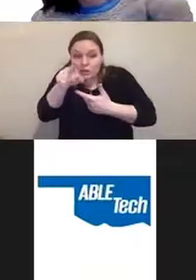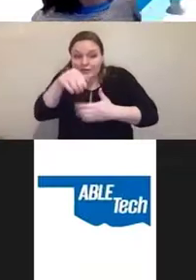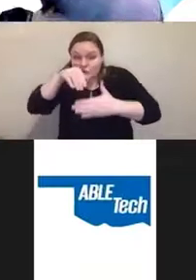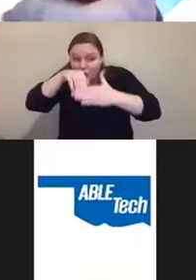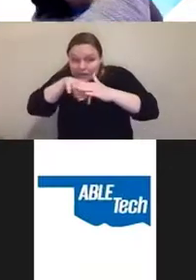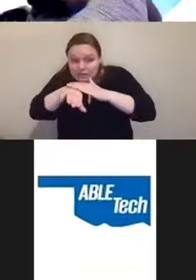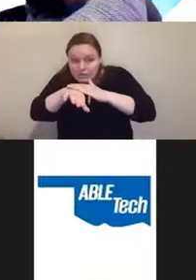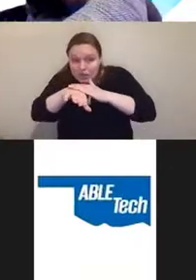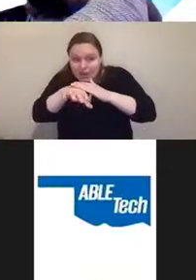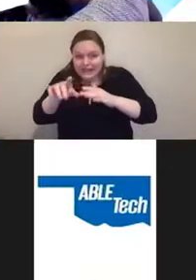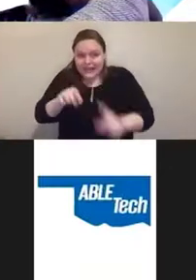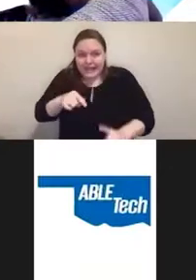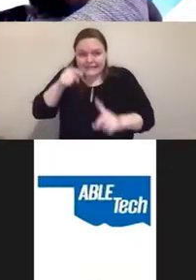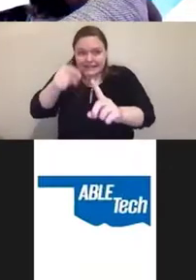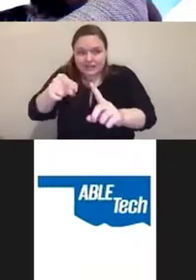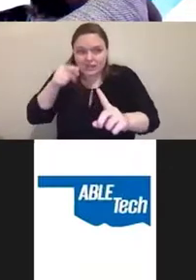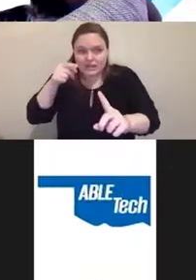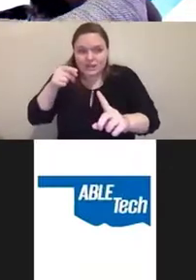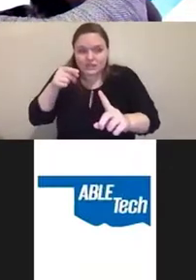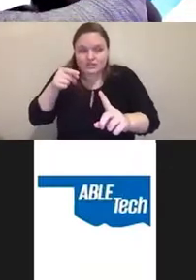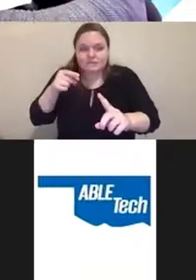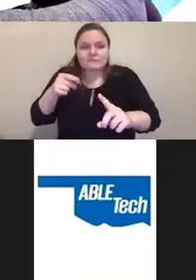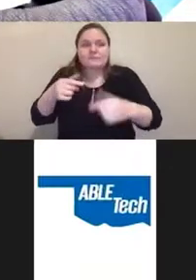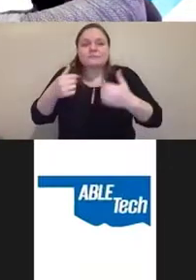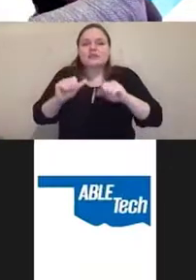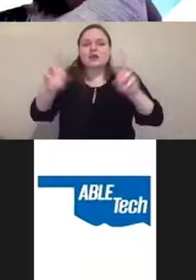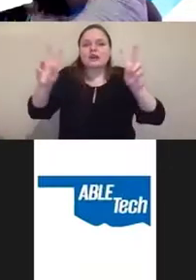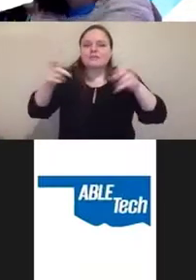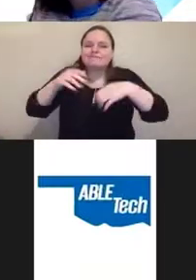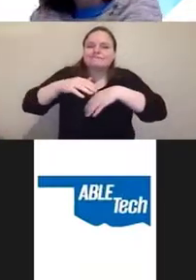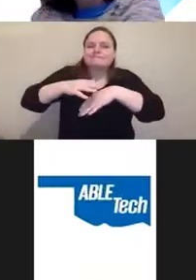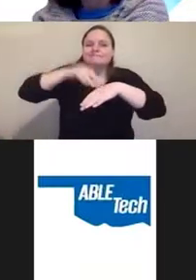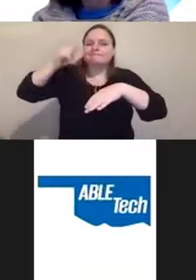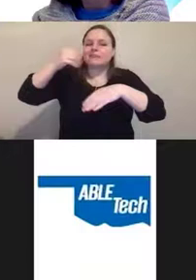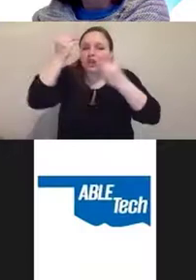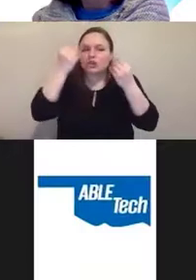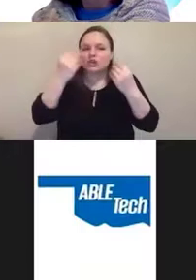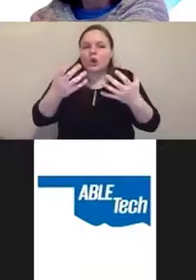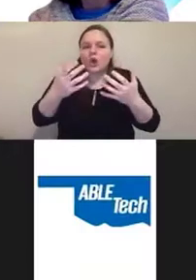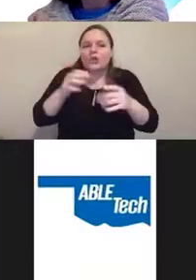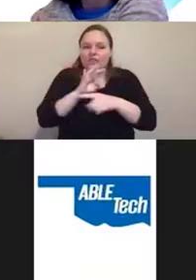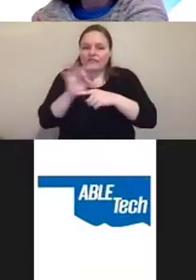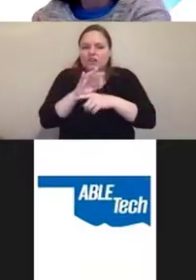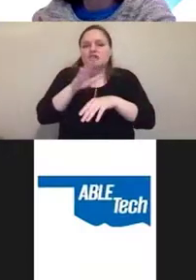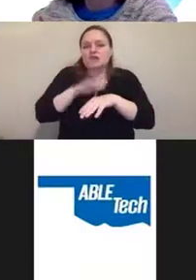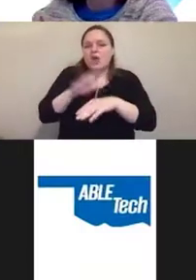that calls the functions on the overlay, what, on the overlay server.